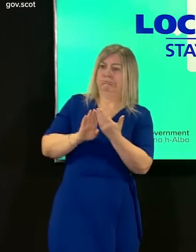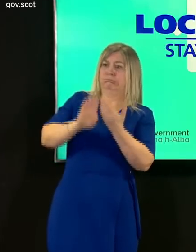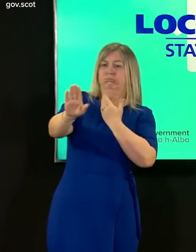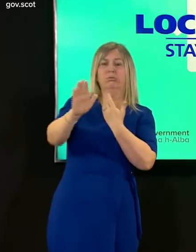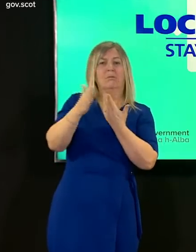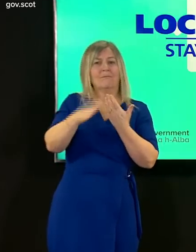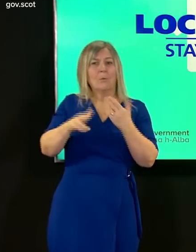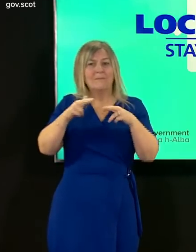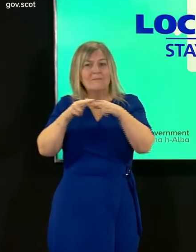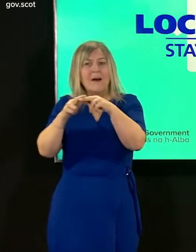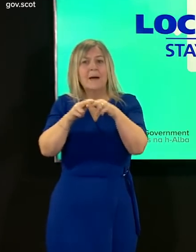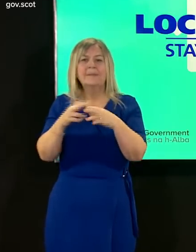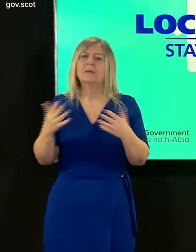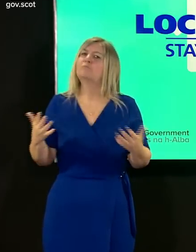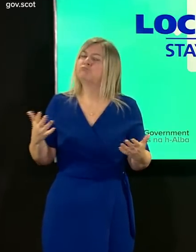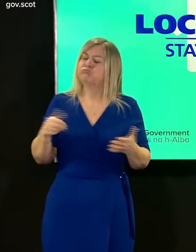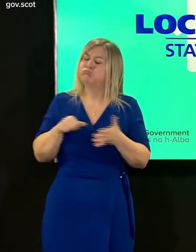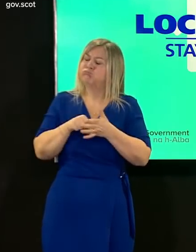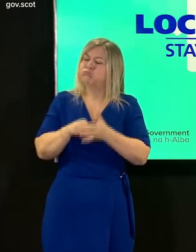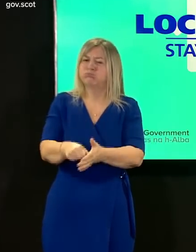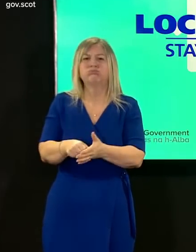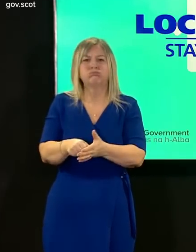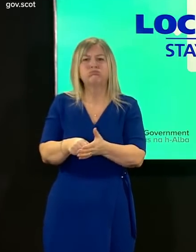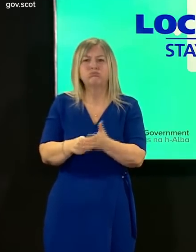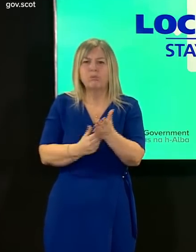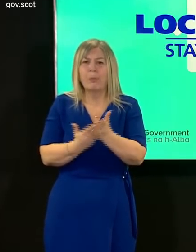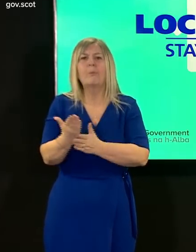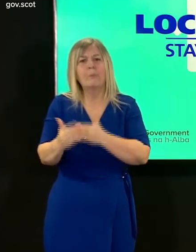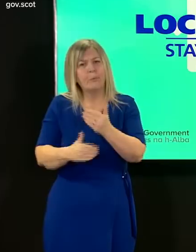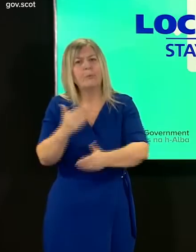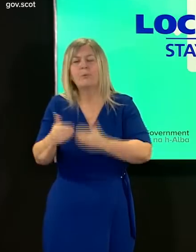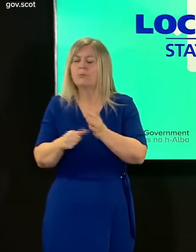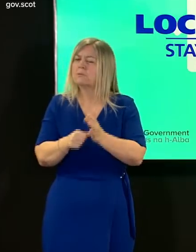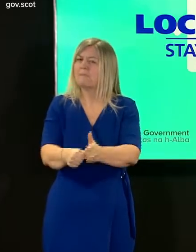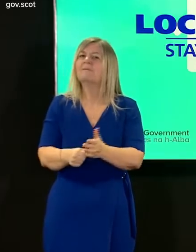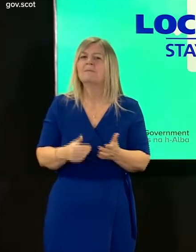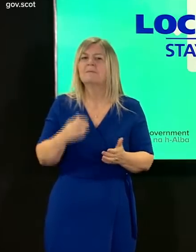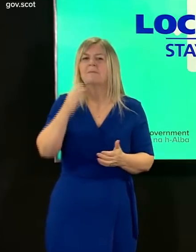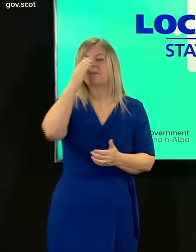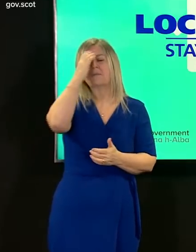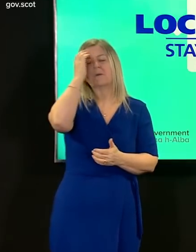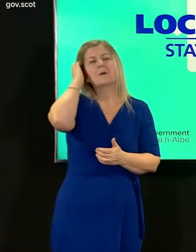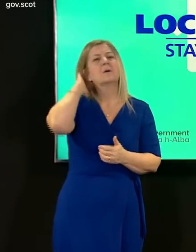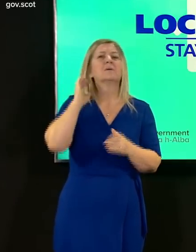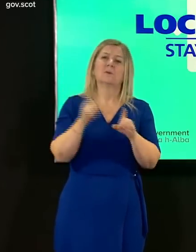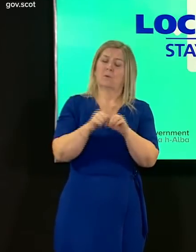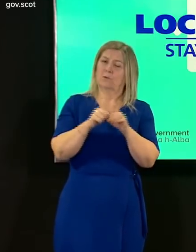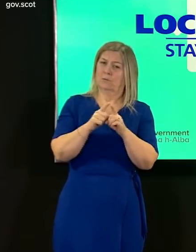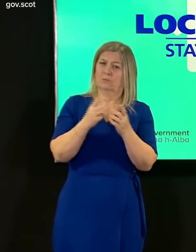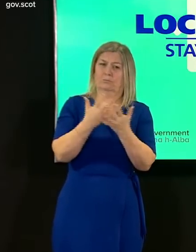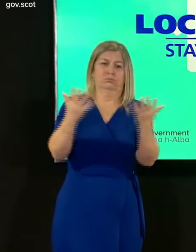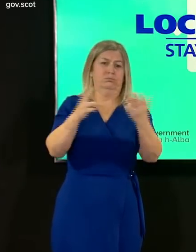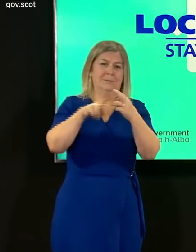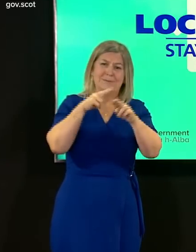and is hard to endure and of course for many people in our health and social care workforce